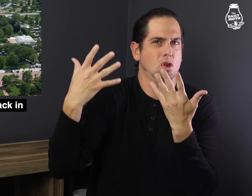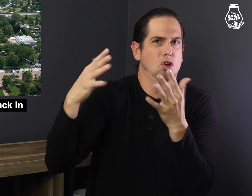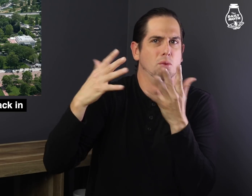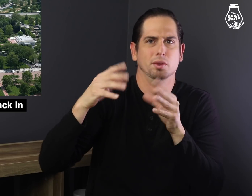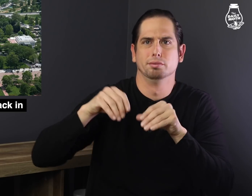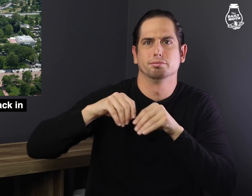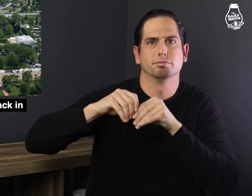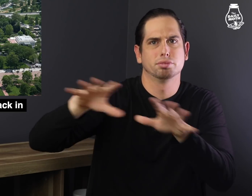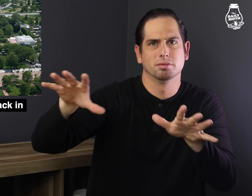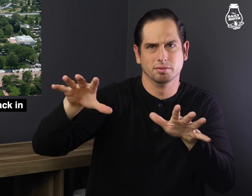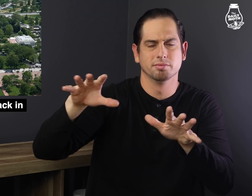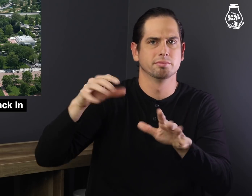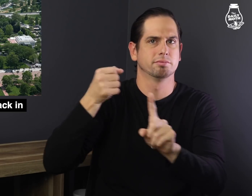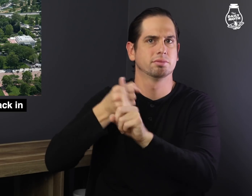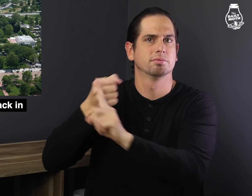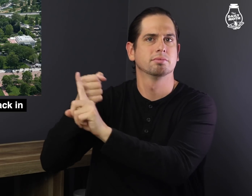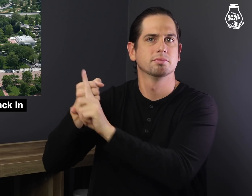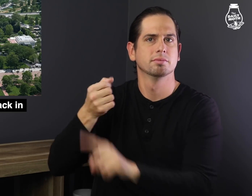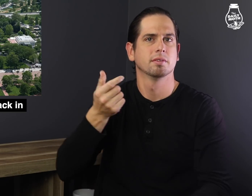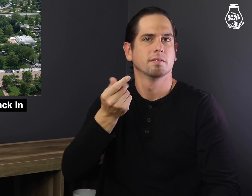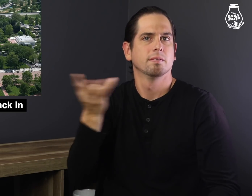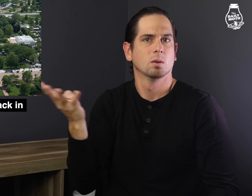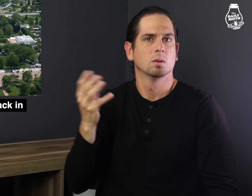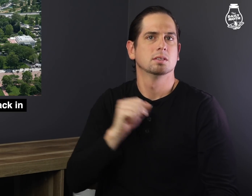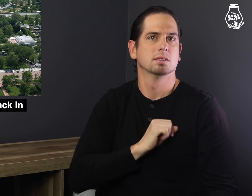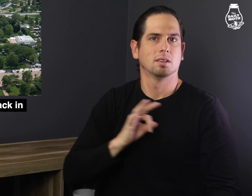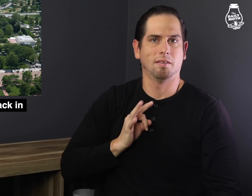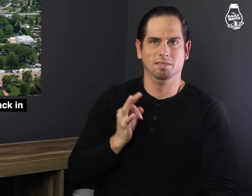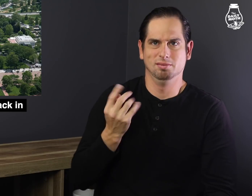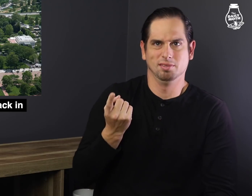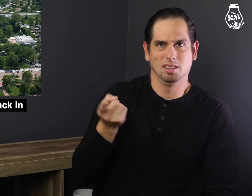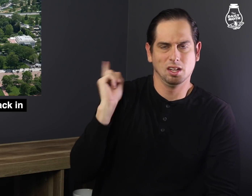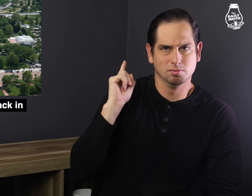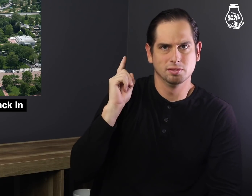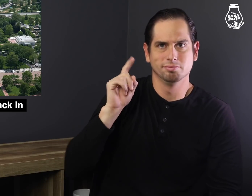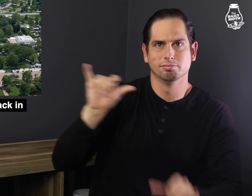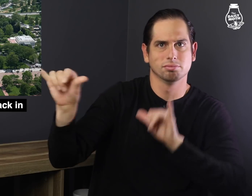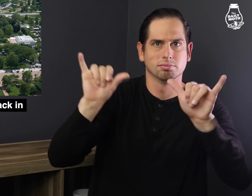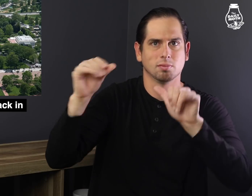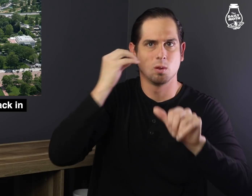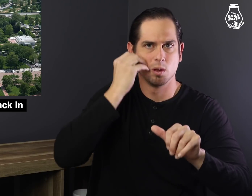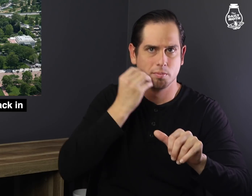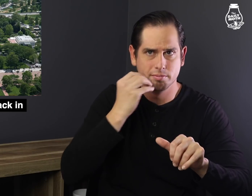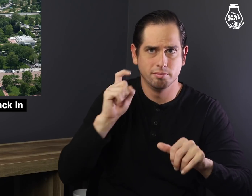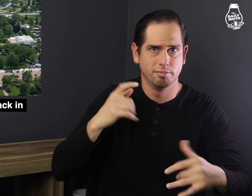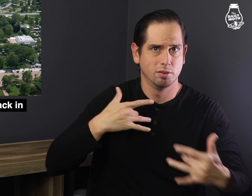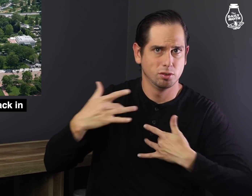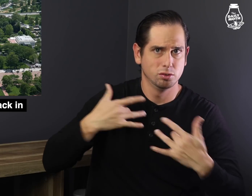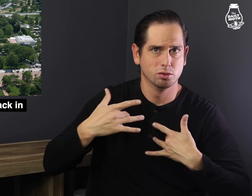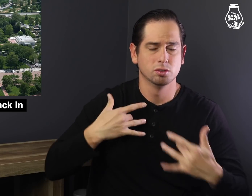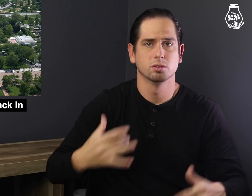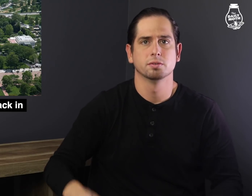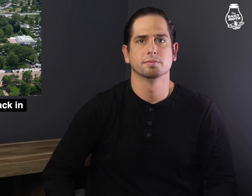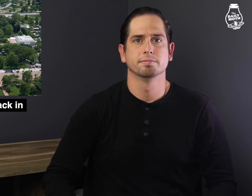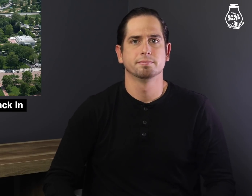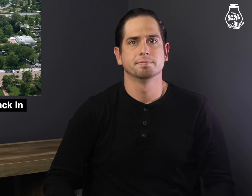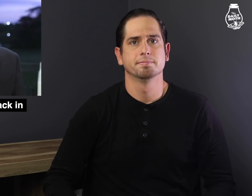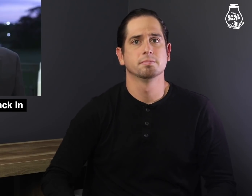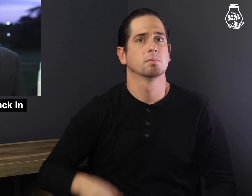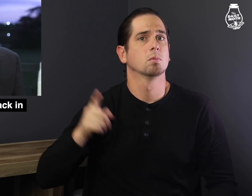There is already an outbreak that have sidelined multiple staffers in the past week.